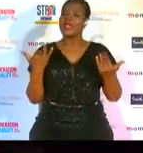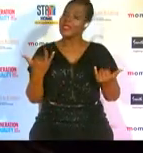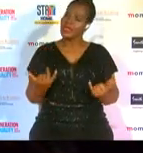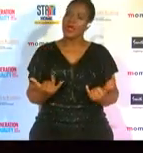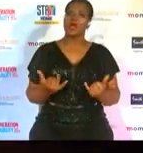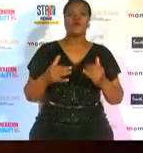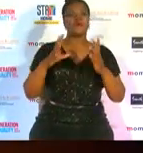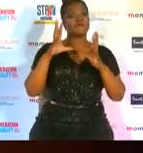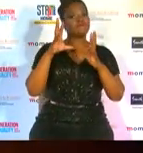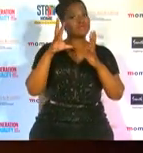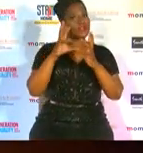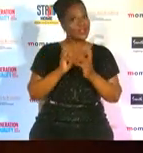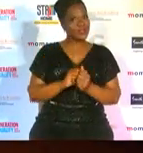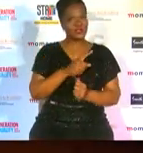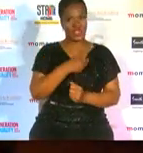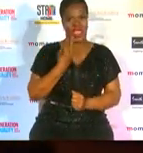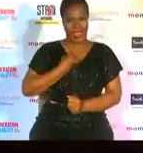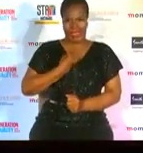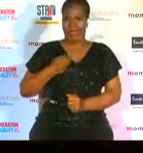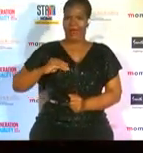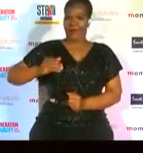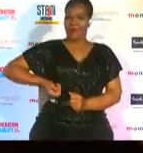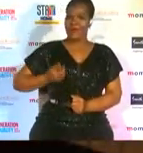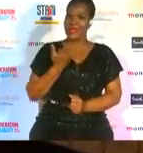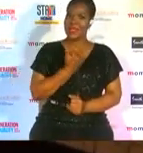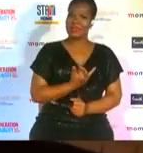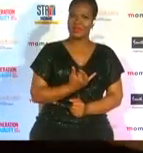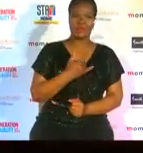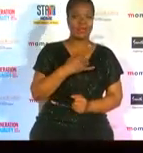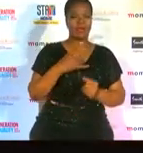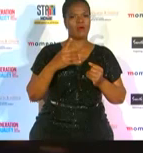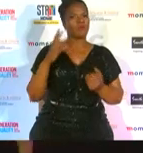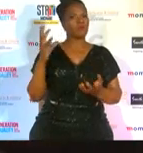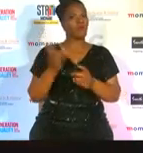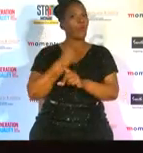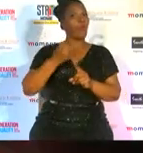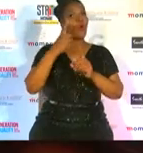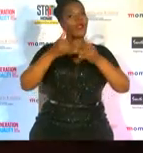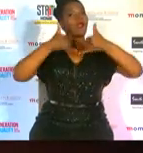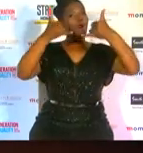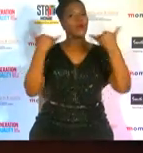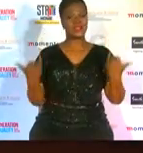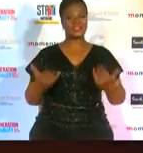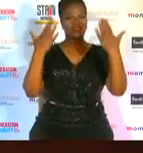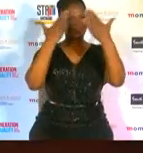we've got the young lady here that won the award tonight and also some ladies on this side thank you so much ladies for coming